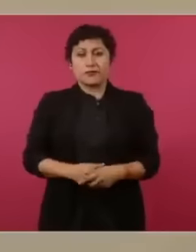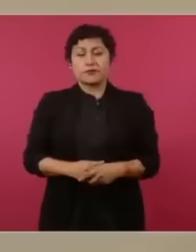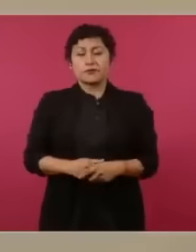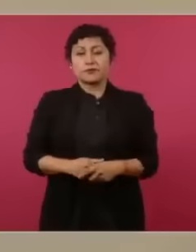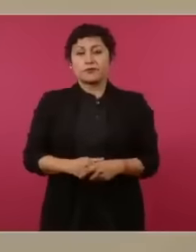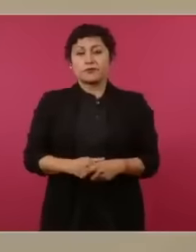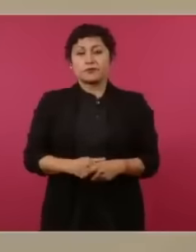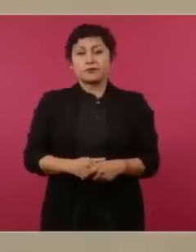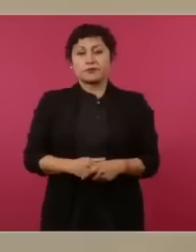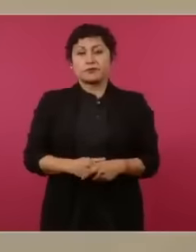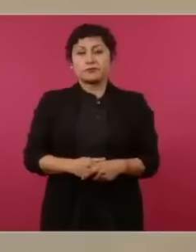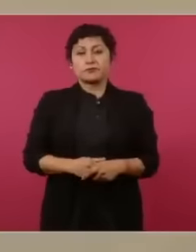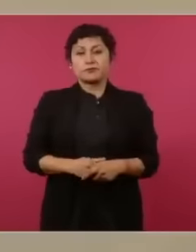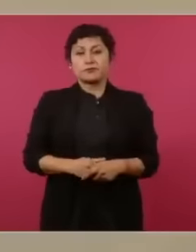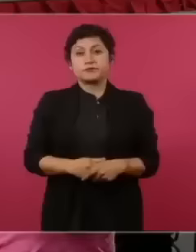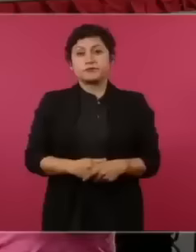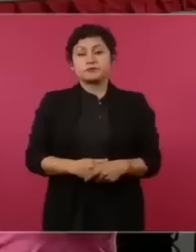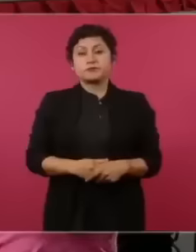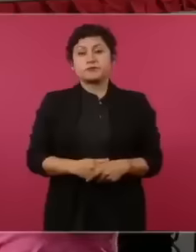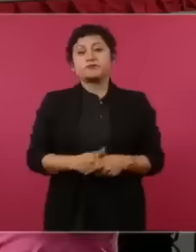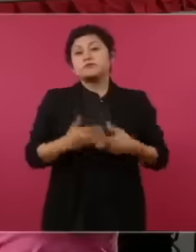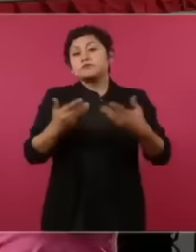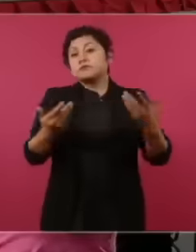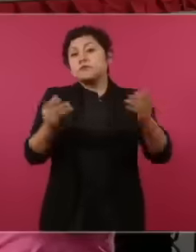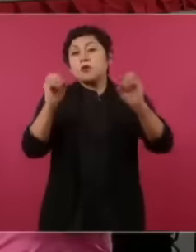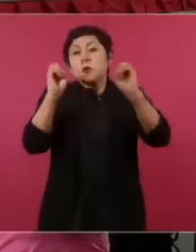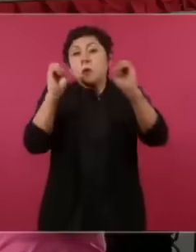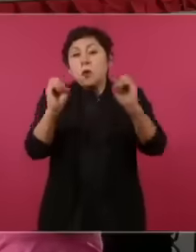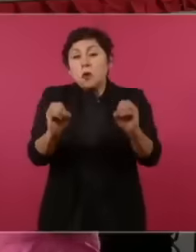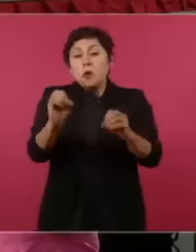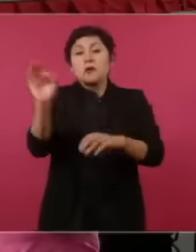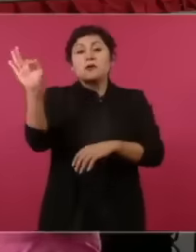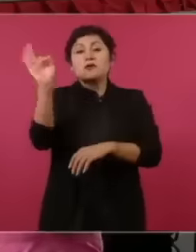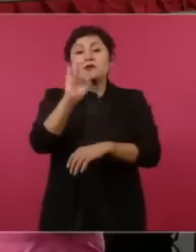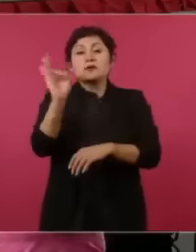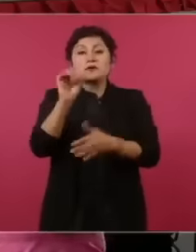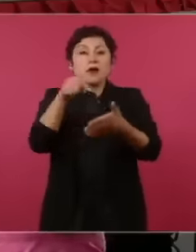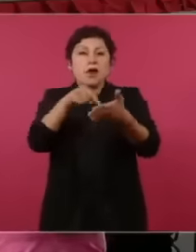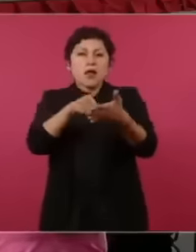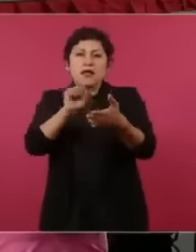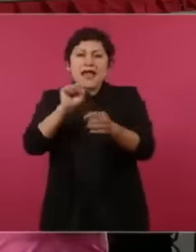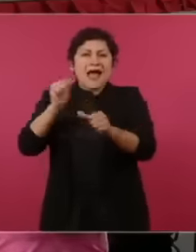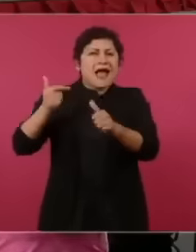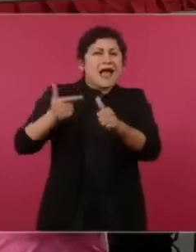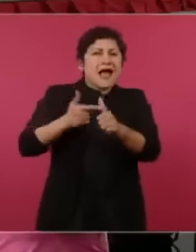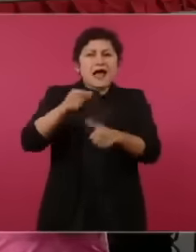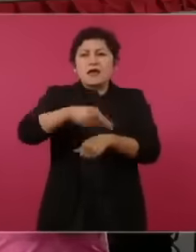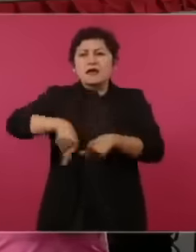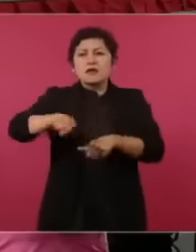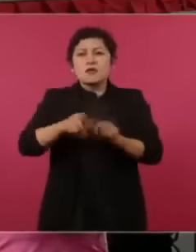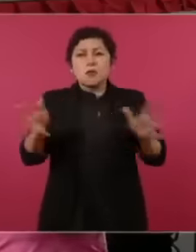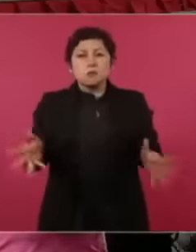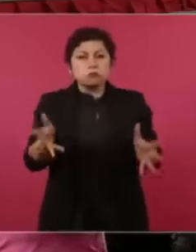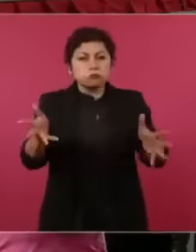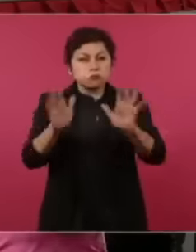or there is no talk of promoting productive activities to create jobs nothing is